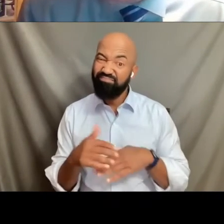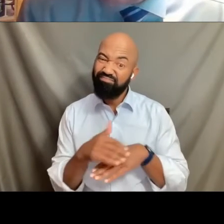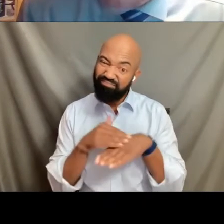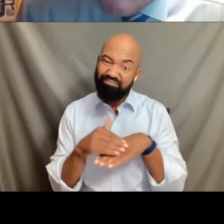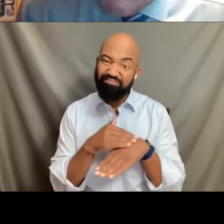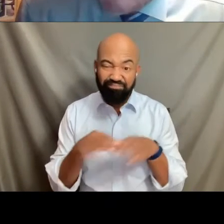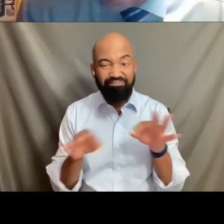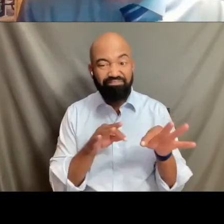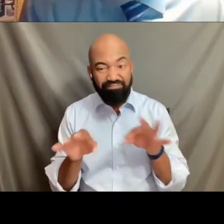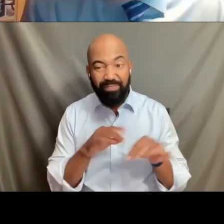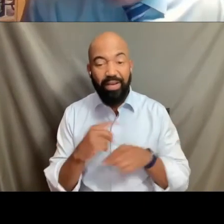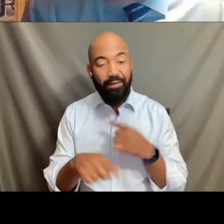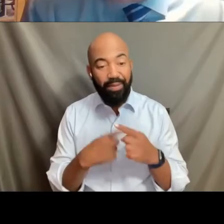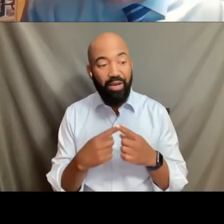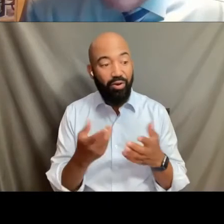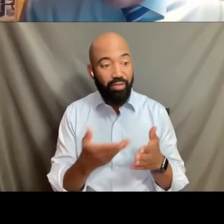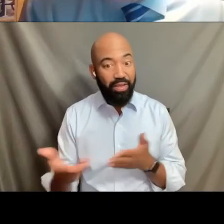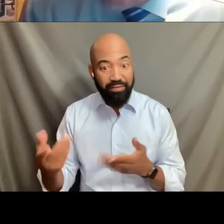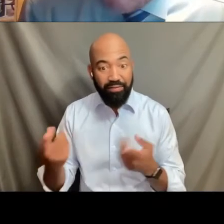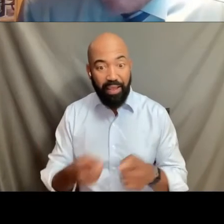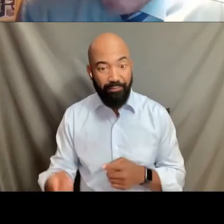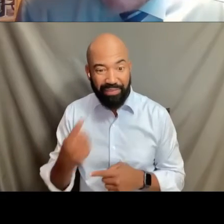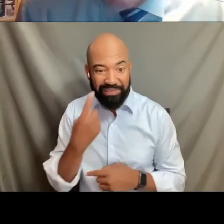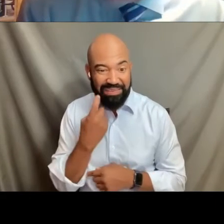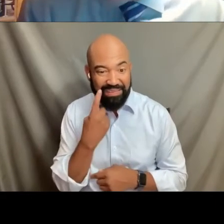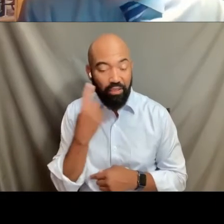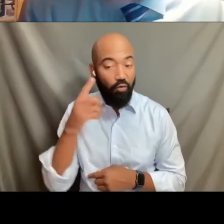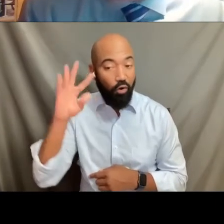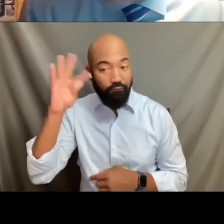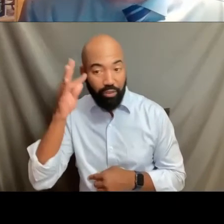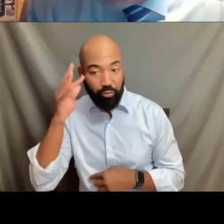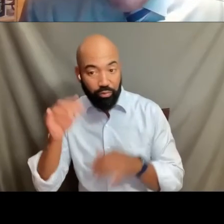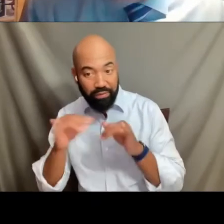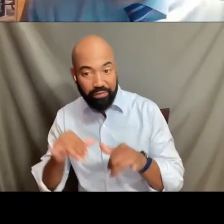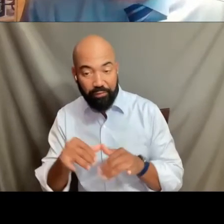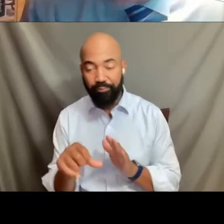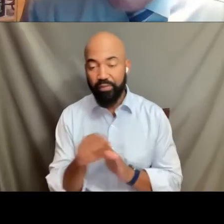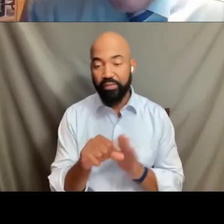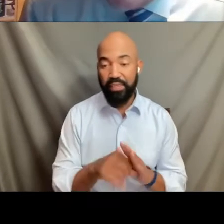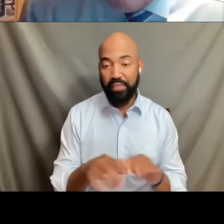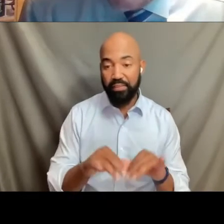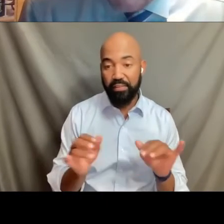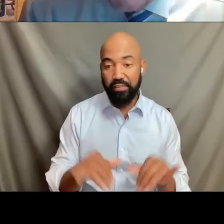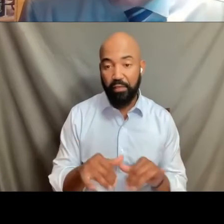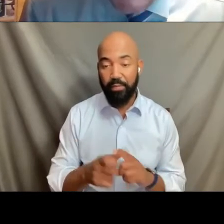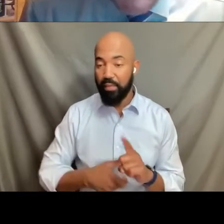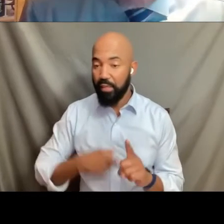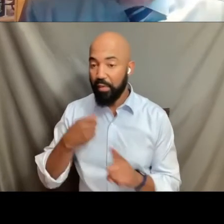of recent developments, things have happened in the federal system, in the state system affecting transgender rights.